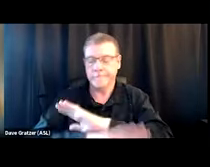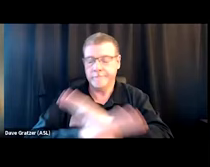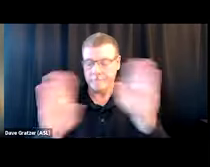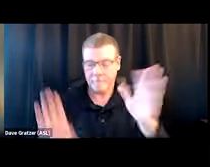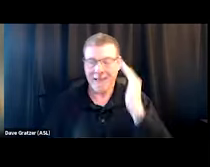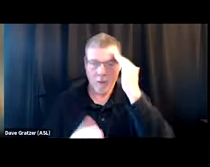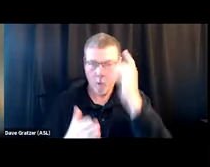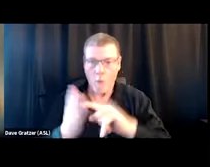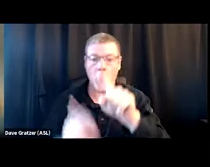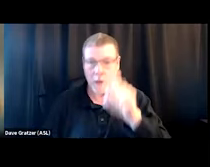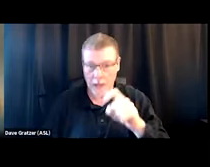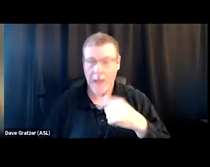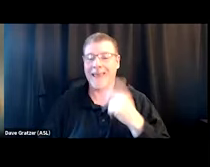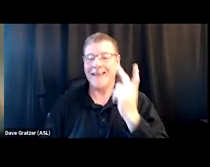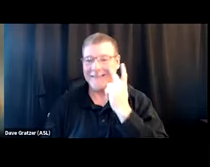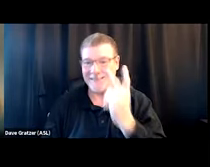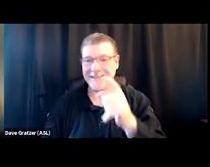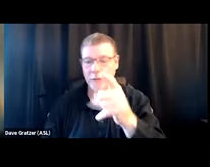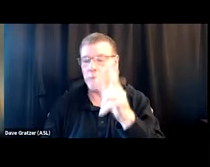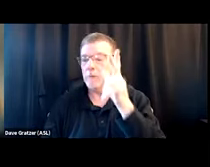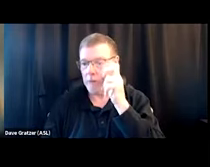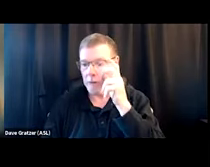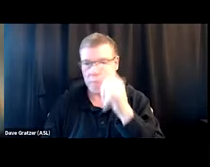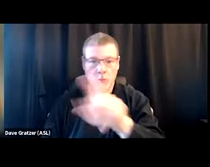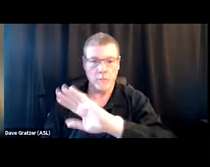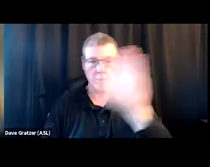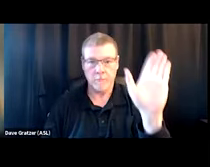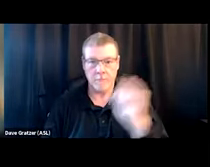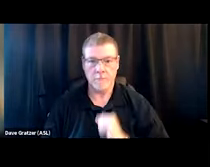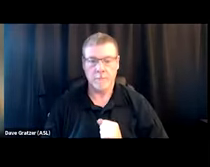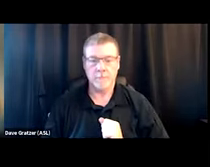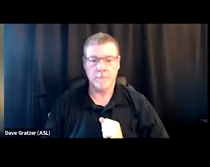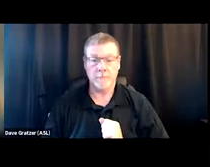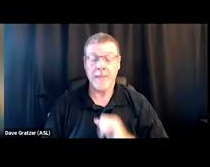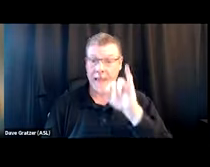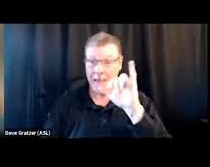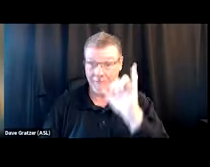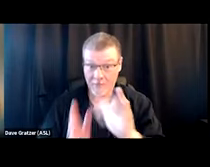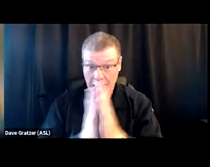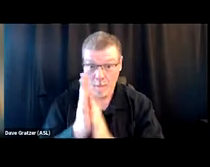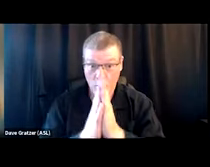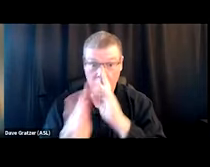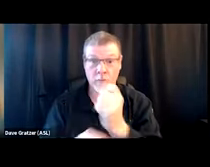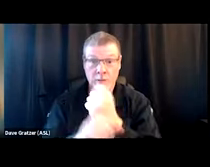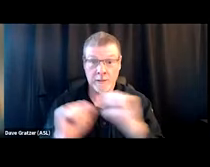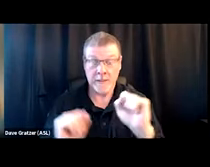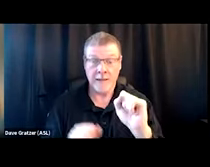I hear you. I see you." And if nothing else, if that is our motivation for safer smoking material distribution,